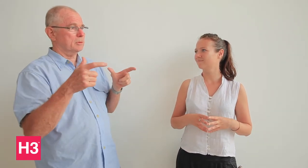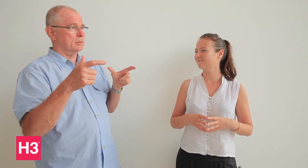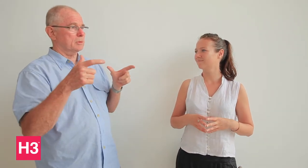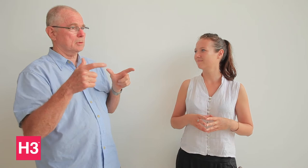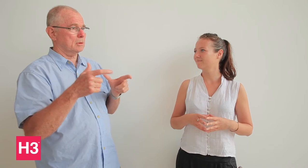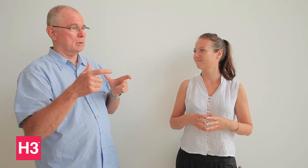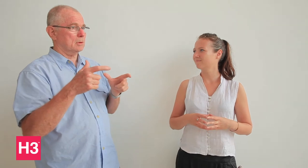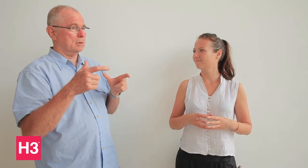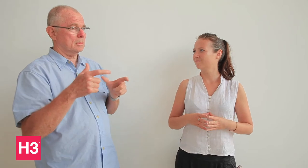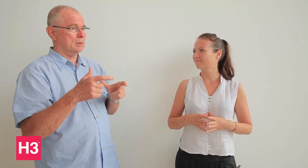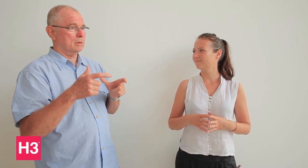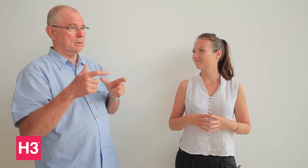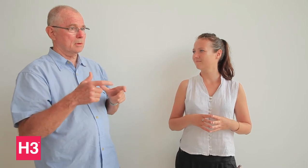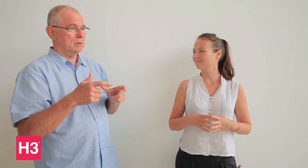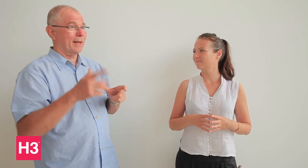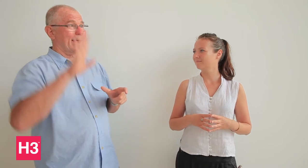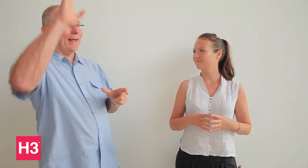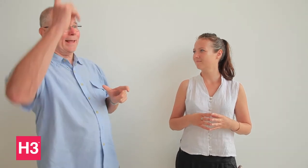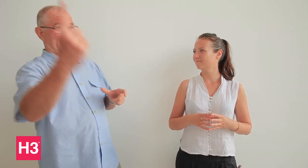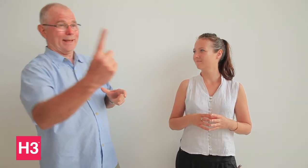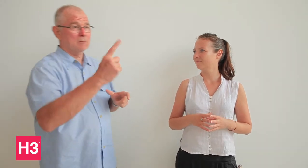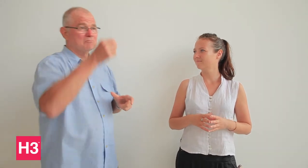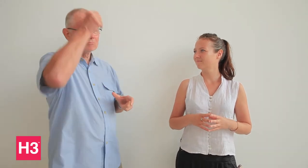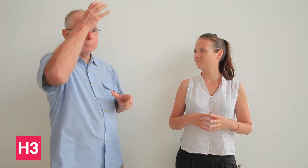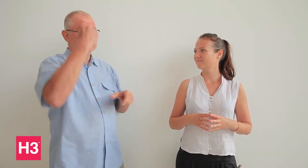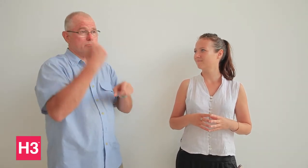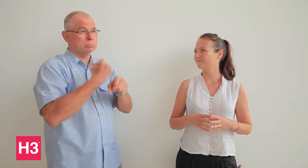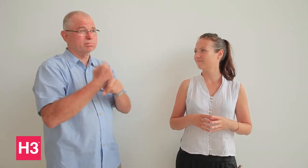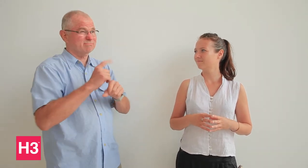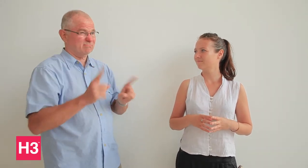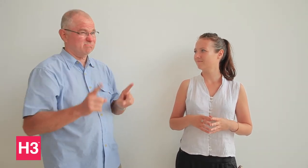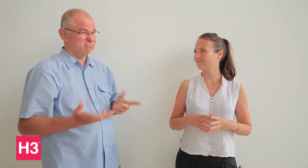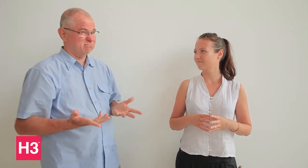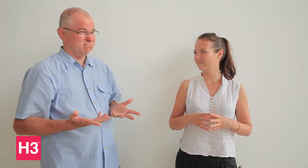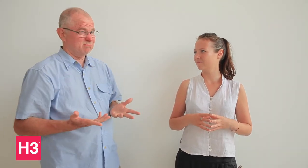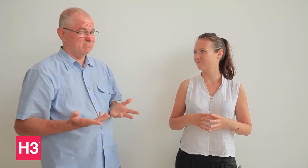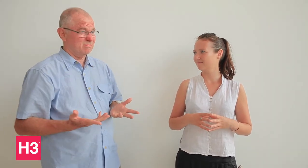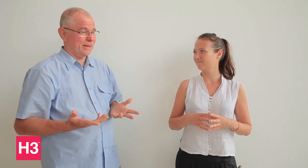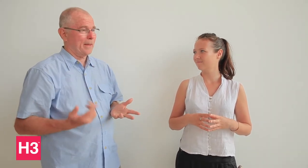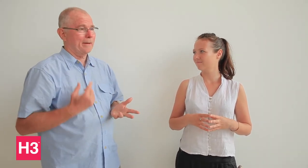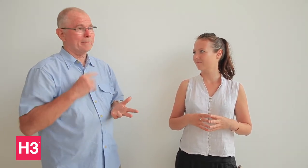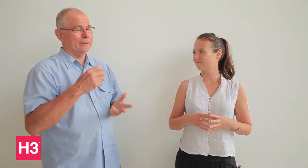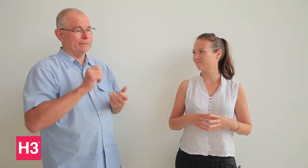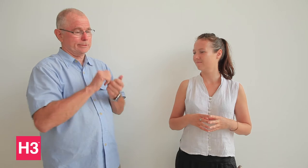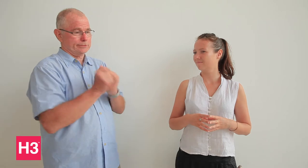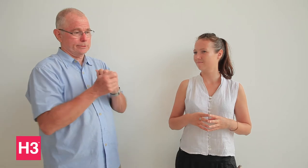lack experience or knowledge. Our board system has changed, and now